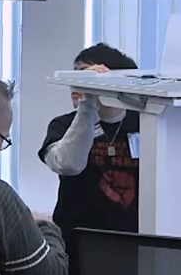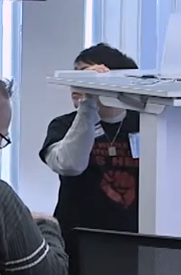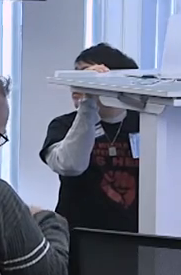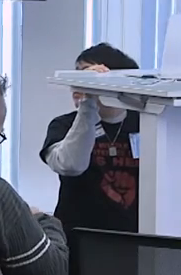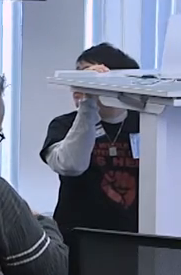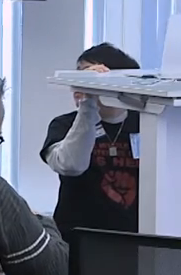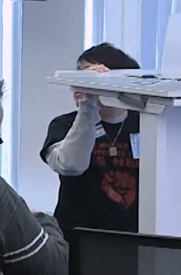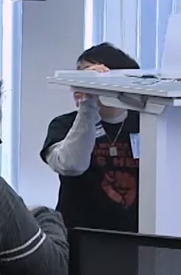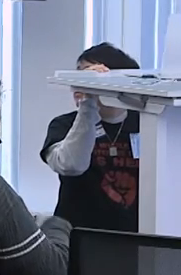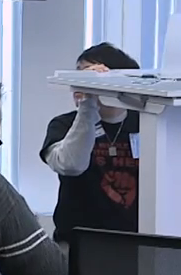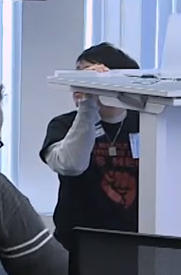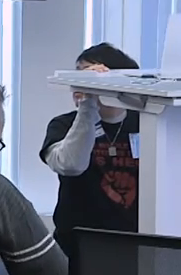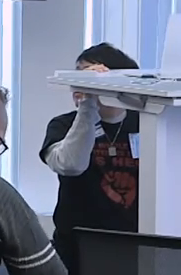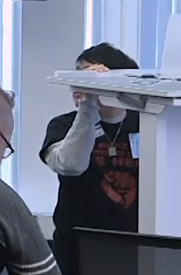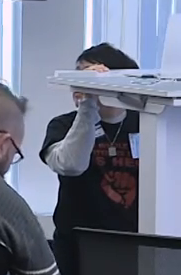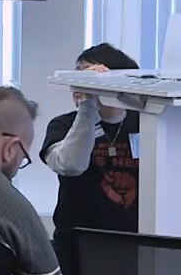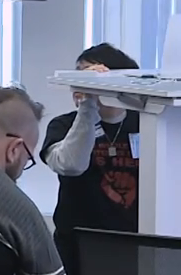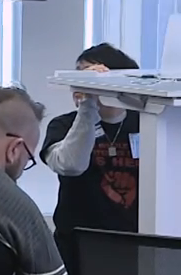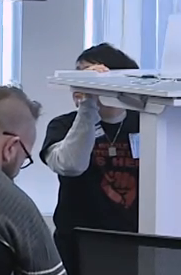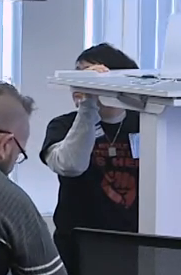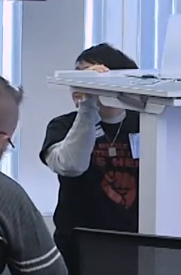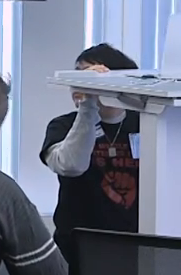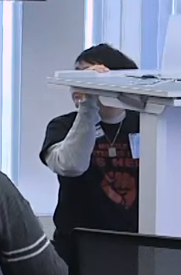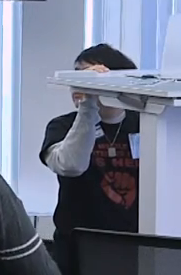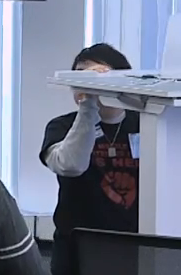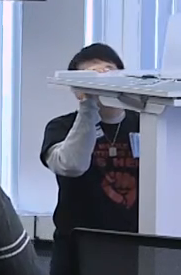from sources such as cults and cult reform.